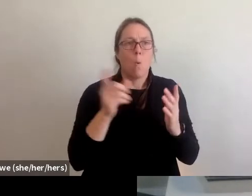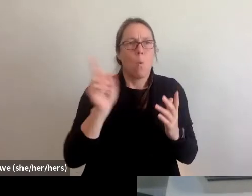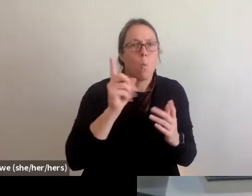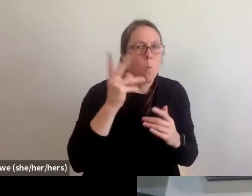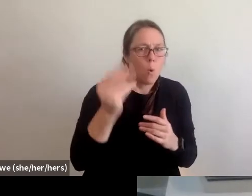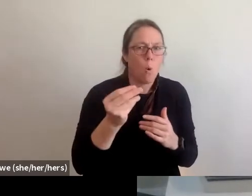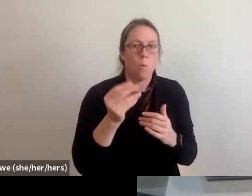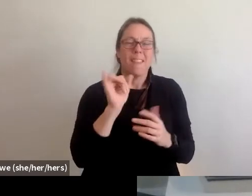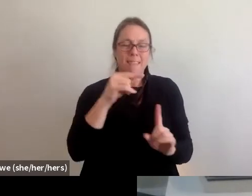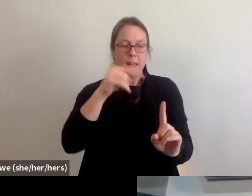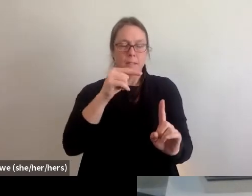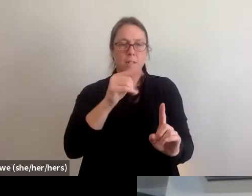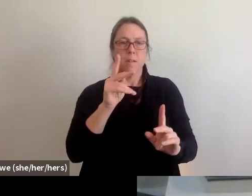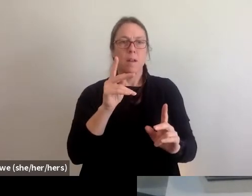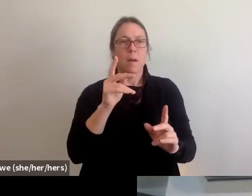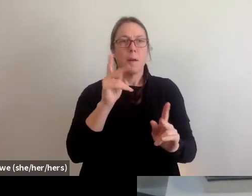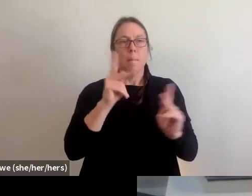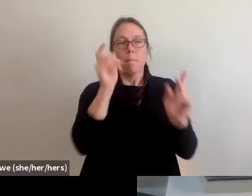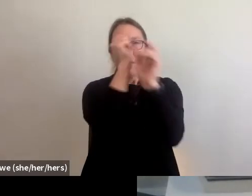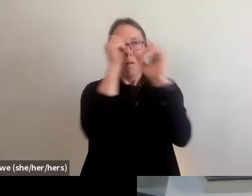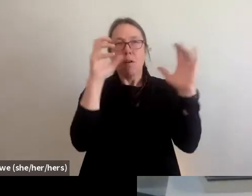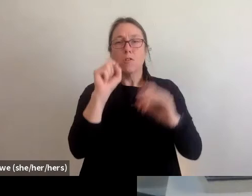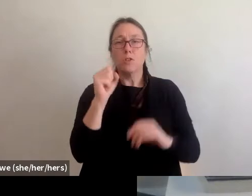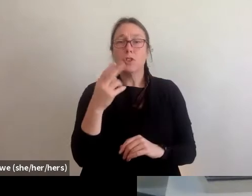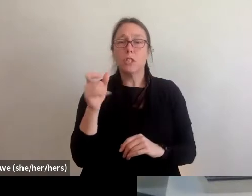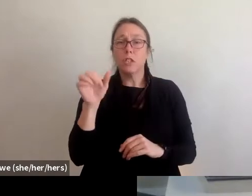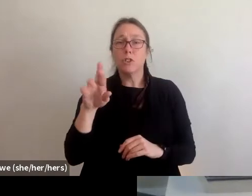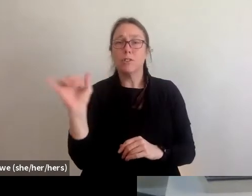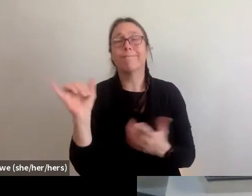the big public gymnasium with cots set up by the Red Cross.